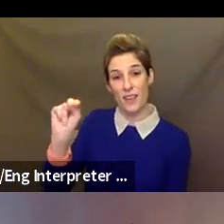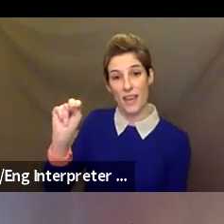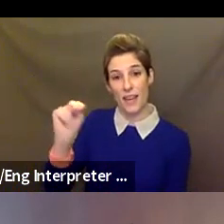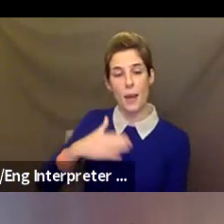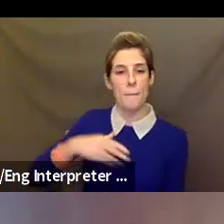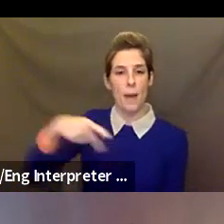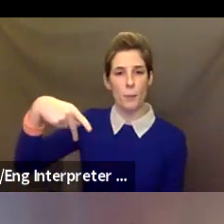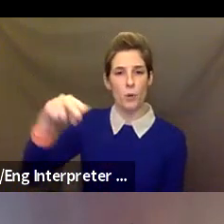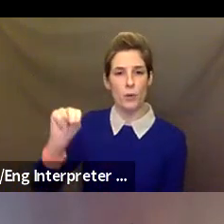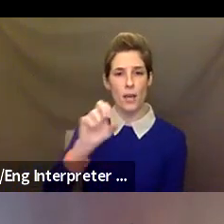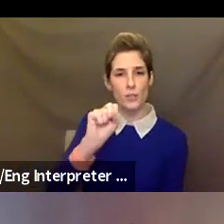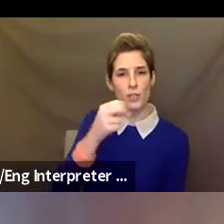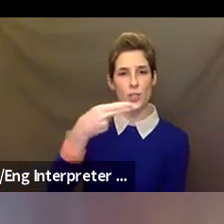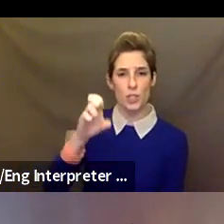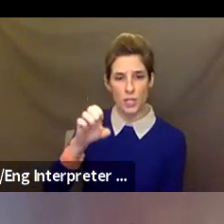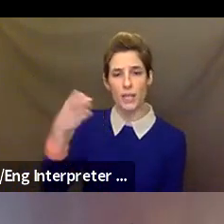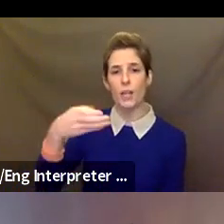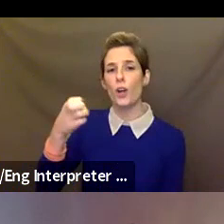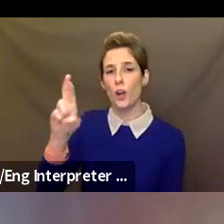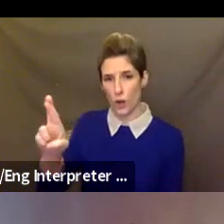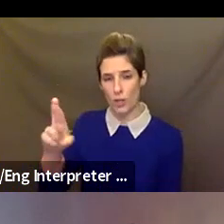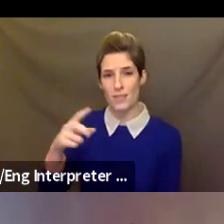speaking from the stolen land of the Lenape and Canarsie people.